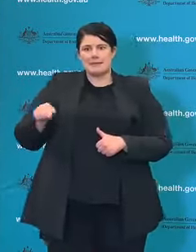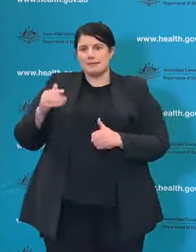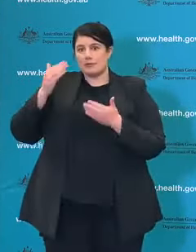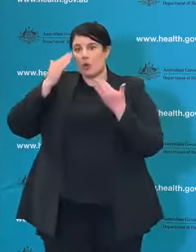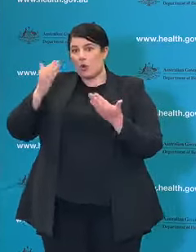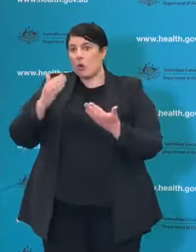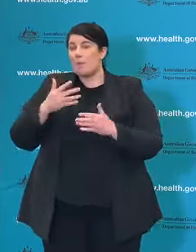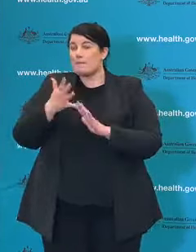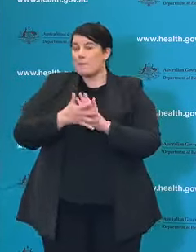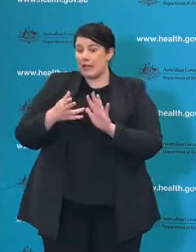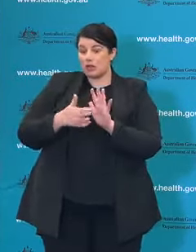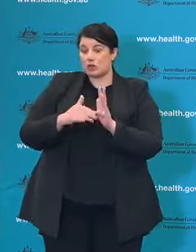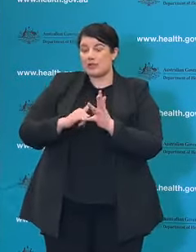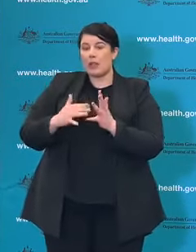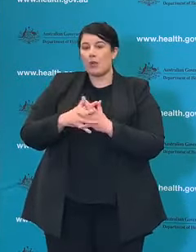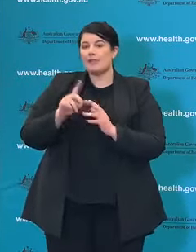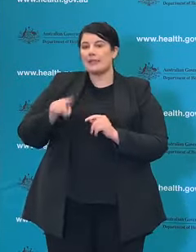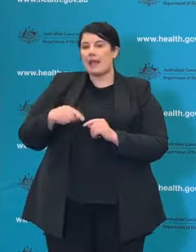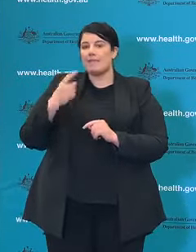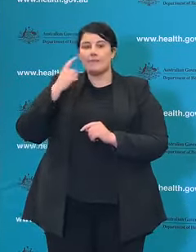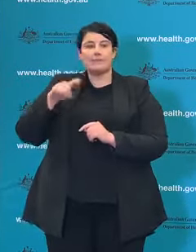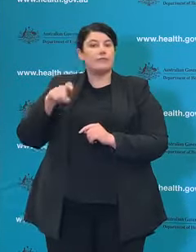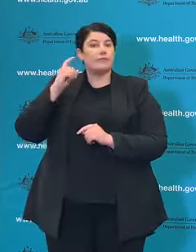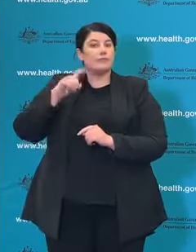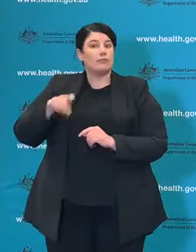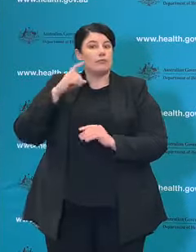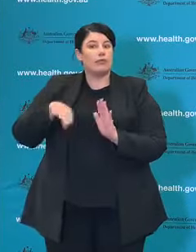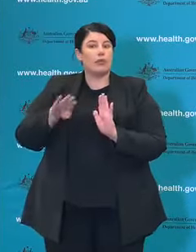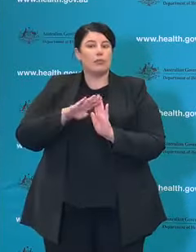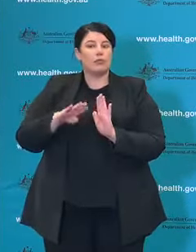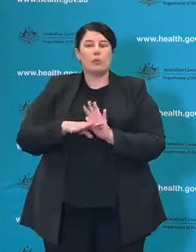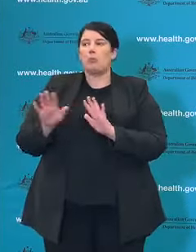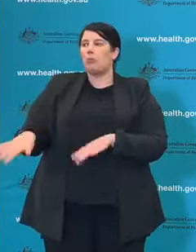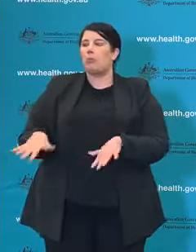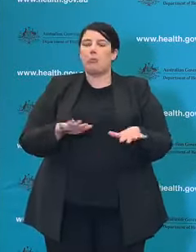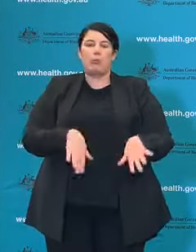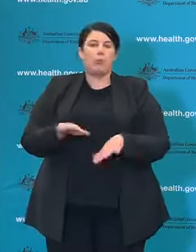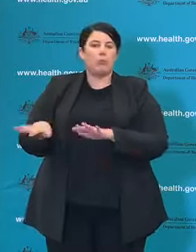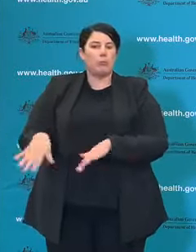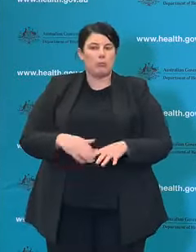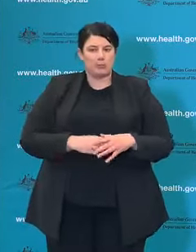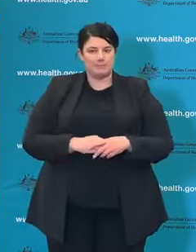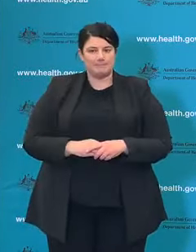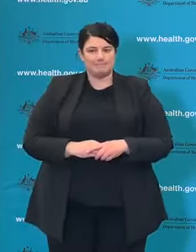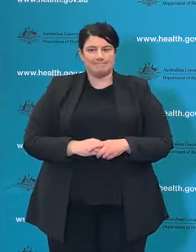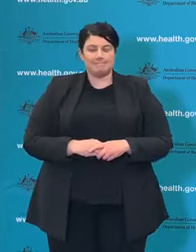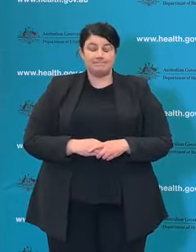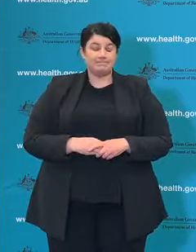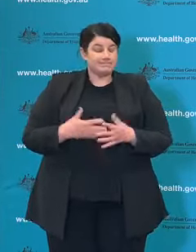in at New South Wales? Well anytime we see cases that can't be linked to an